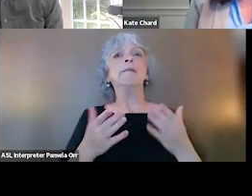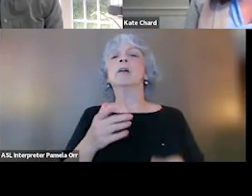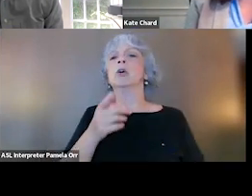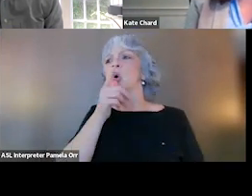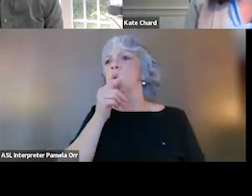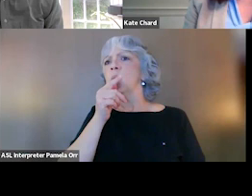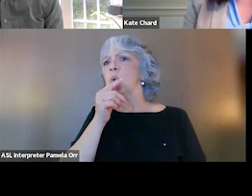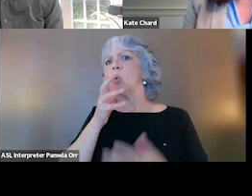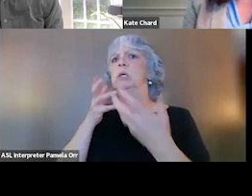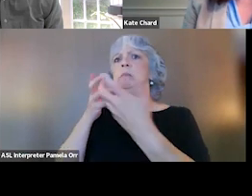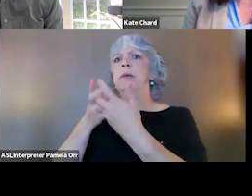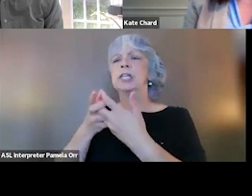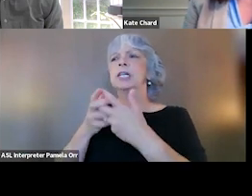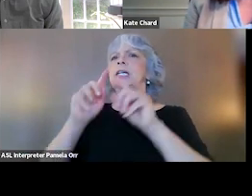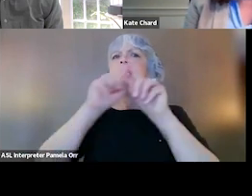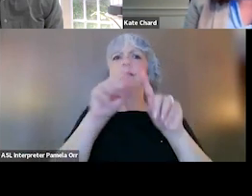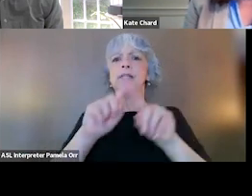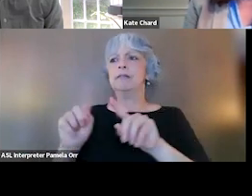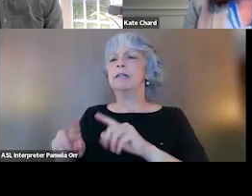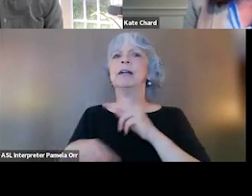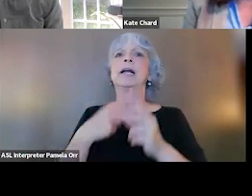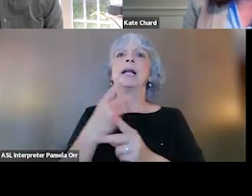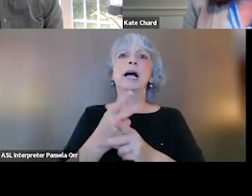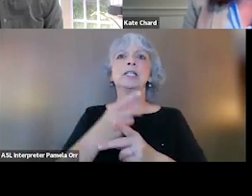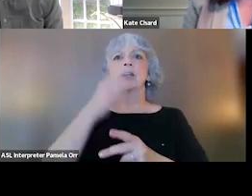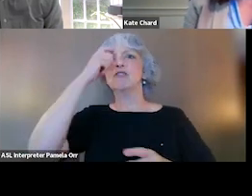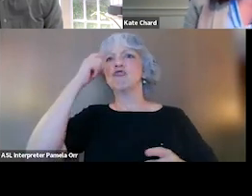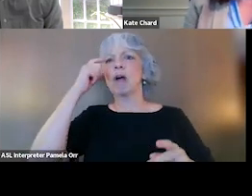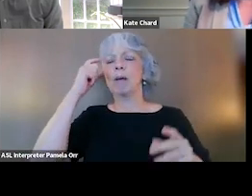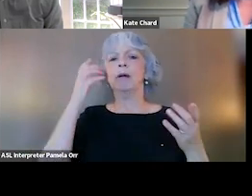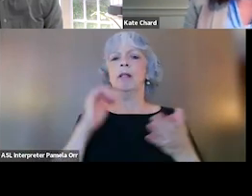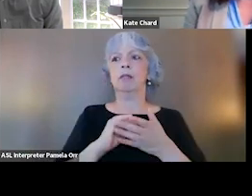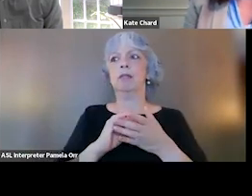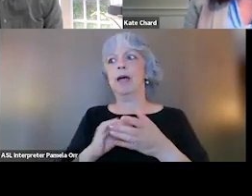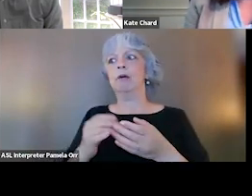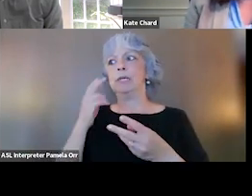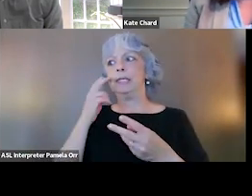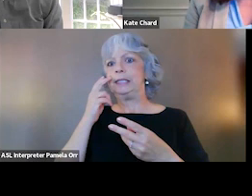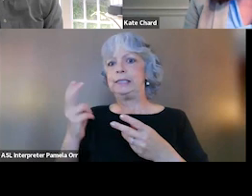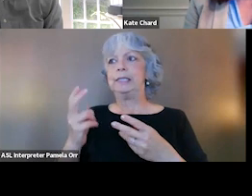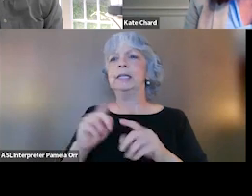Thinking about all the different types of traumas that come into our facilities, the different types of people,